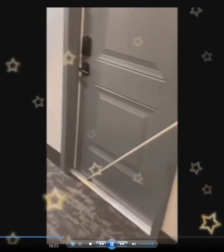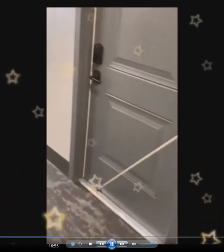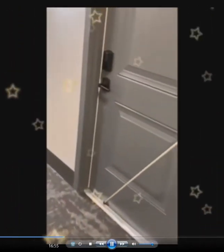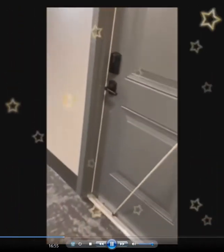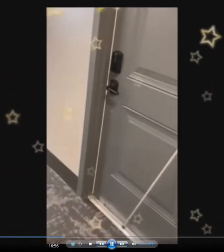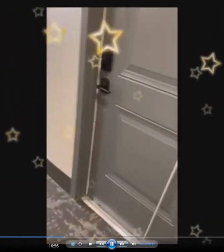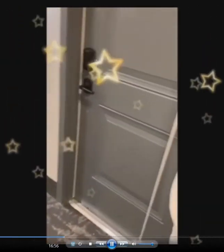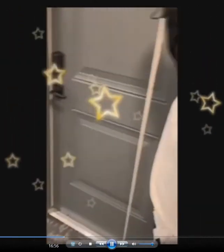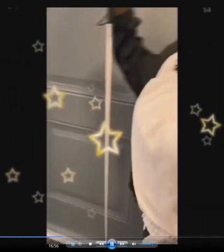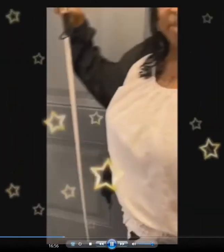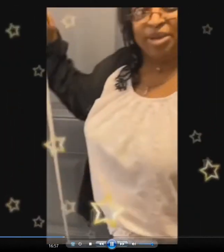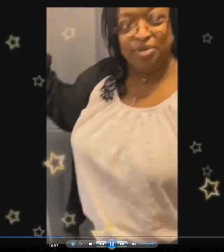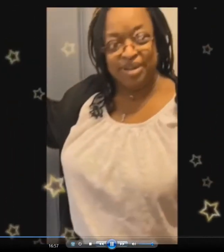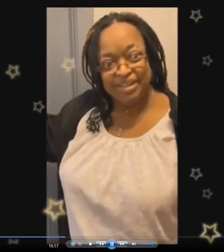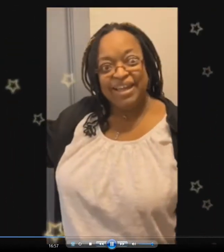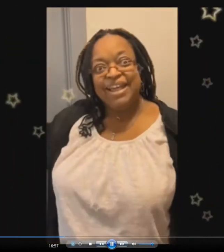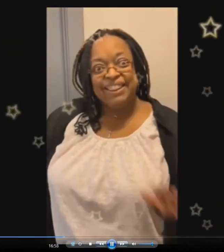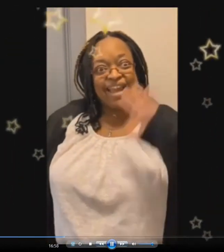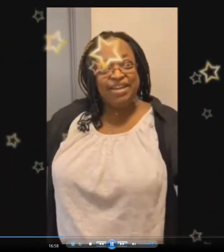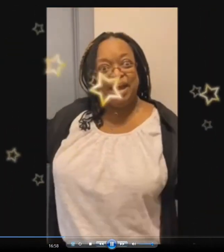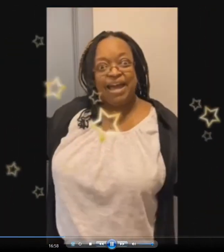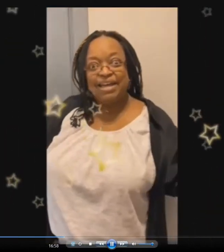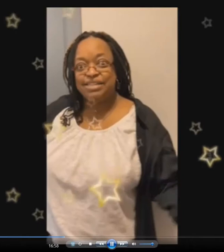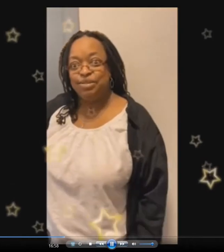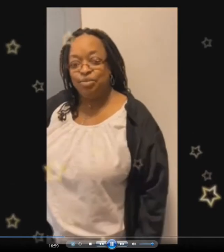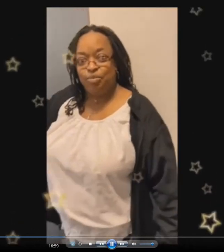My door is on the first. So I will still